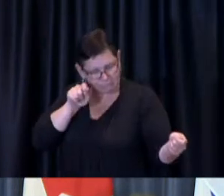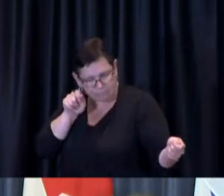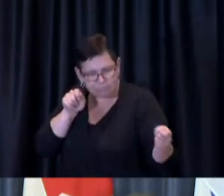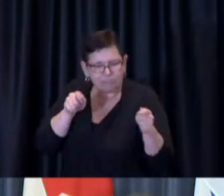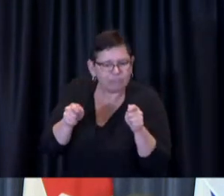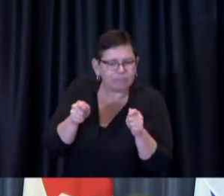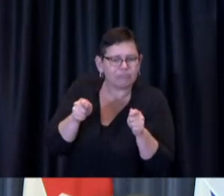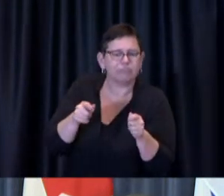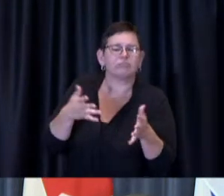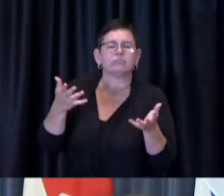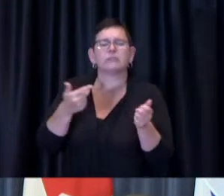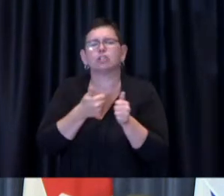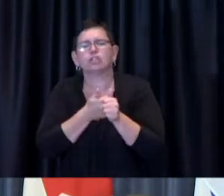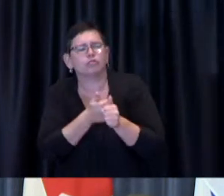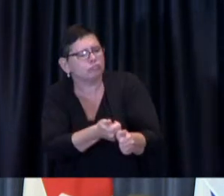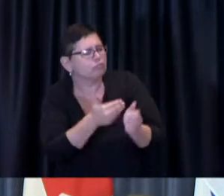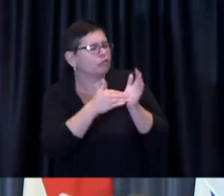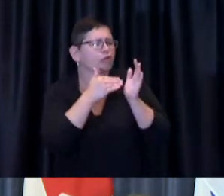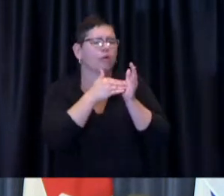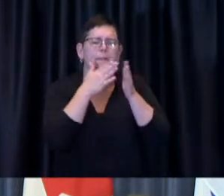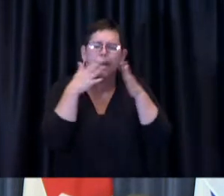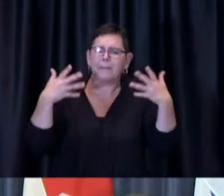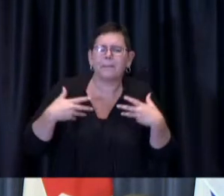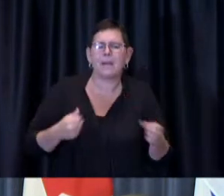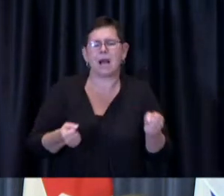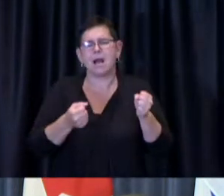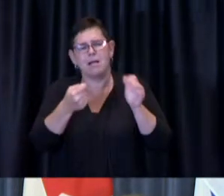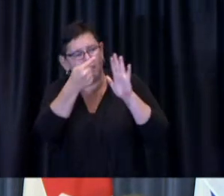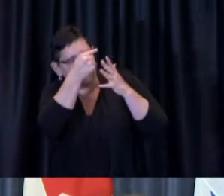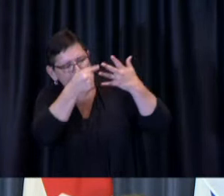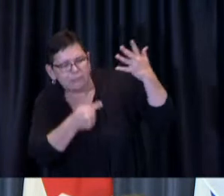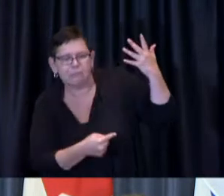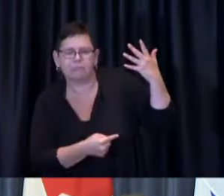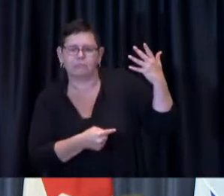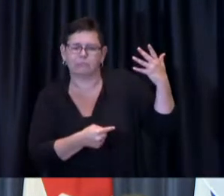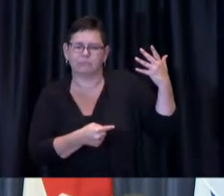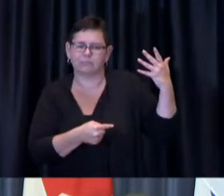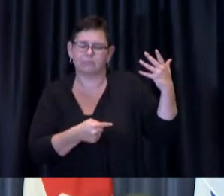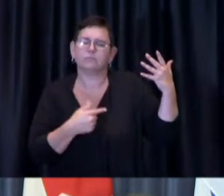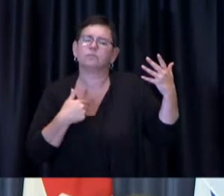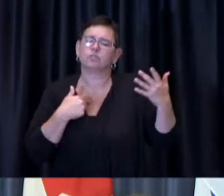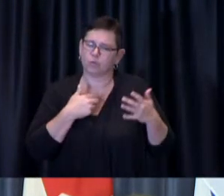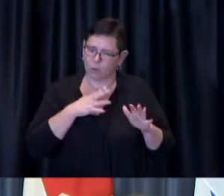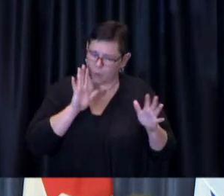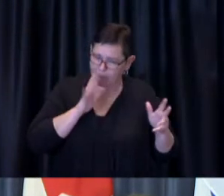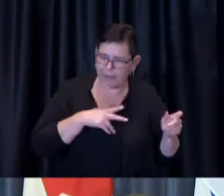public health team we are we're we're going to redeploy and transition some resources so that